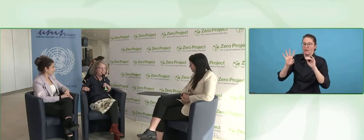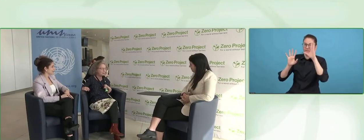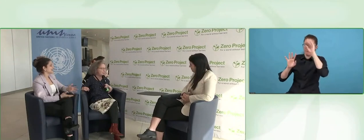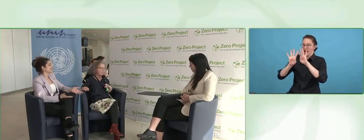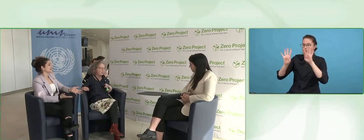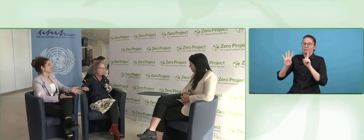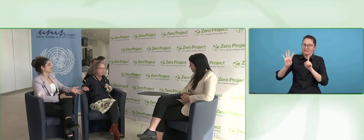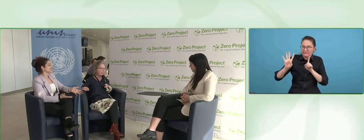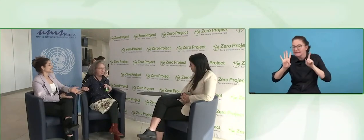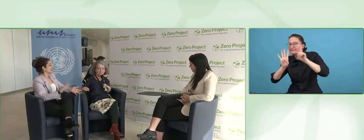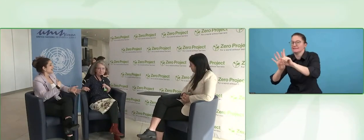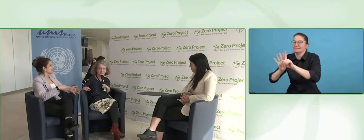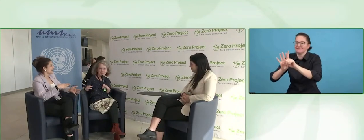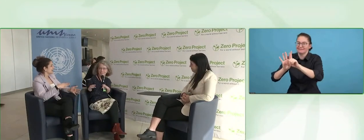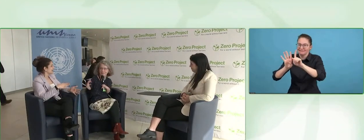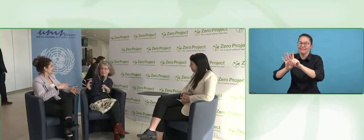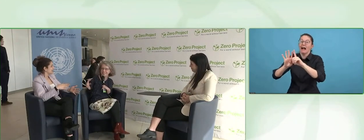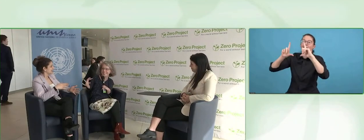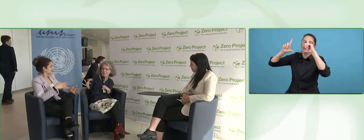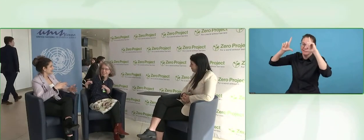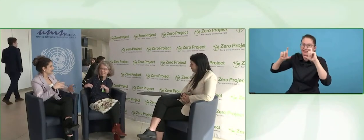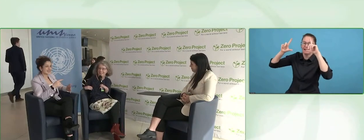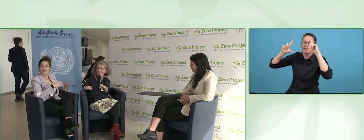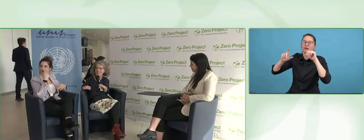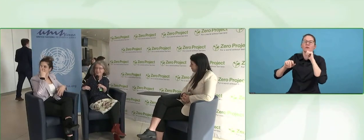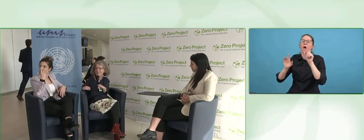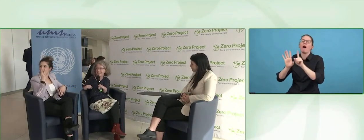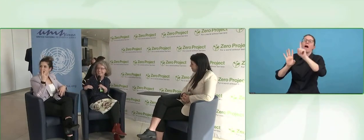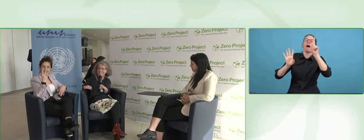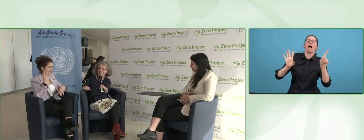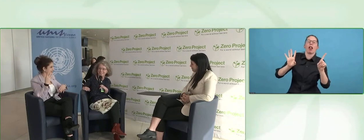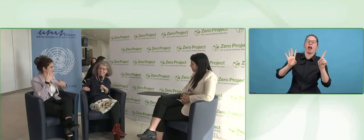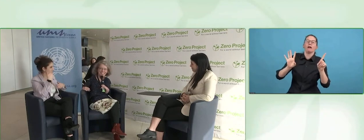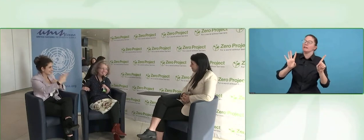It was a wonderful pleasure, ICB need to come to an end unfortunately.